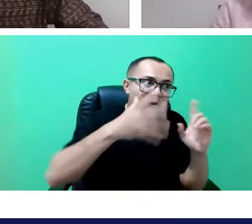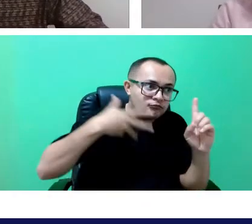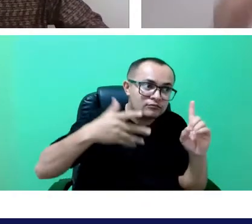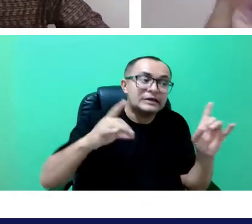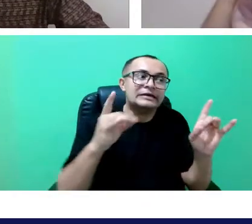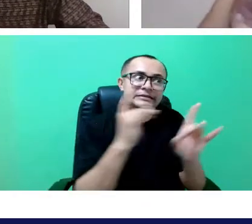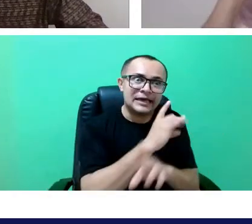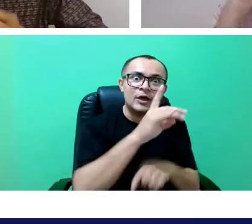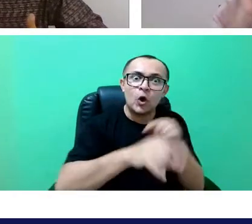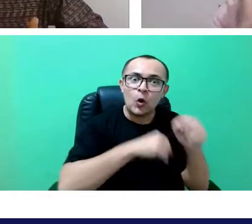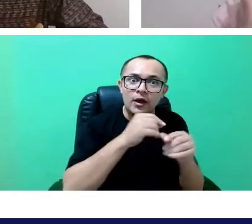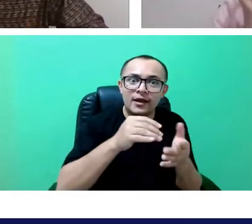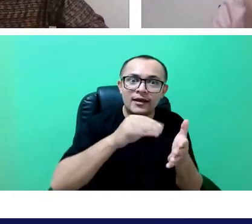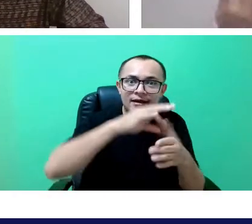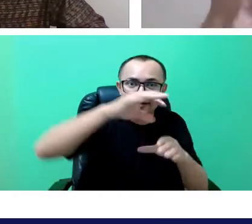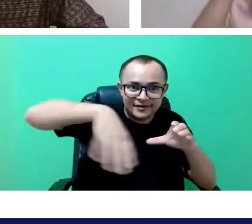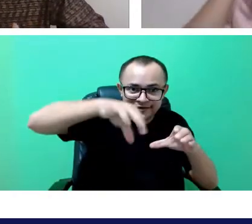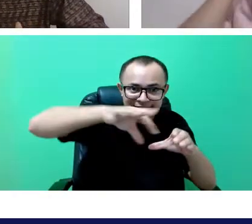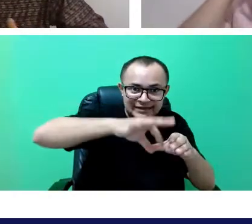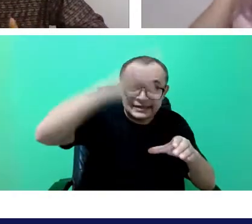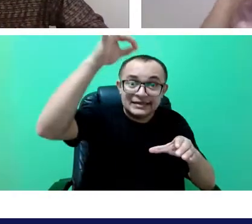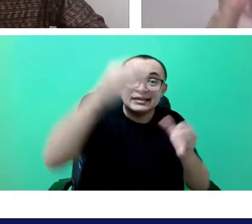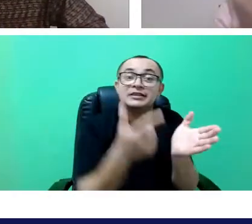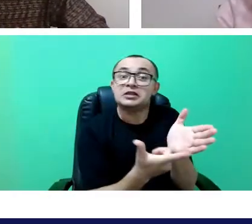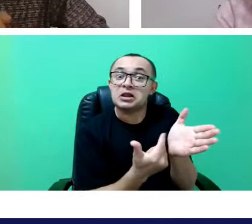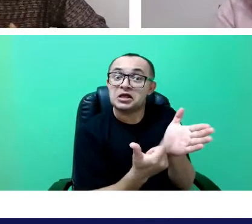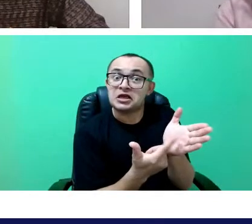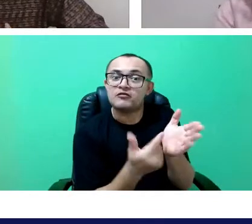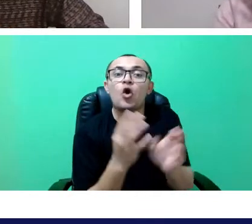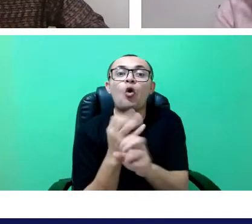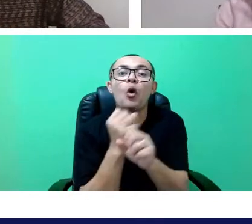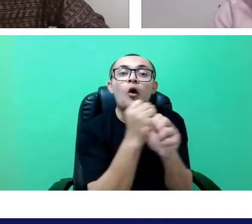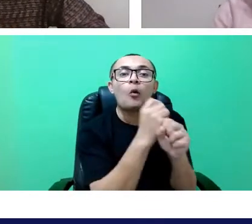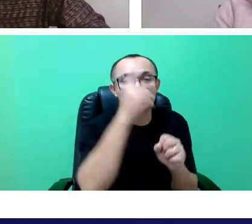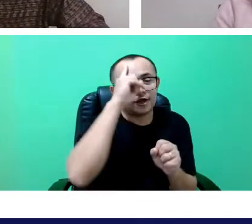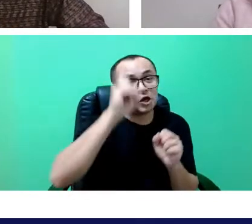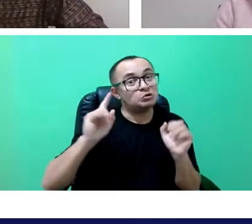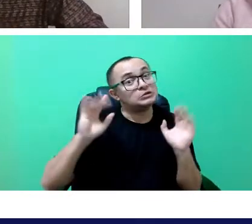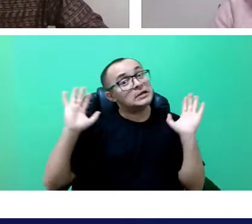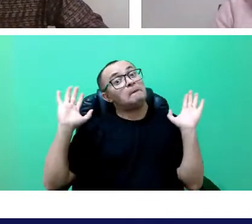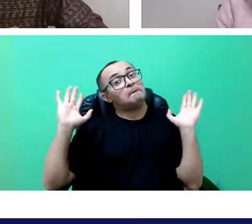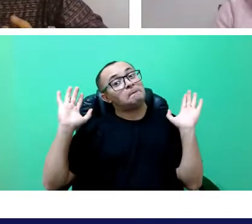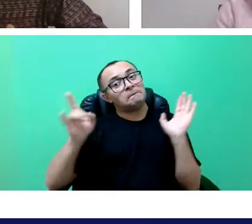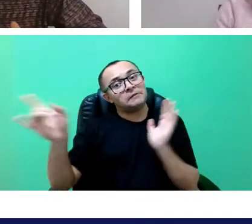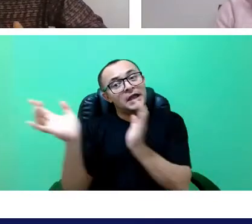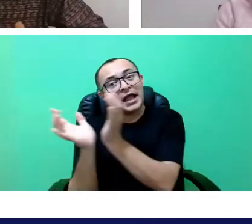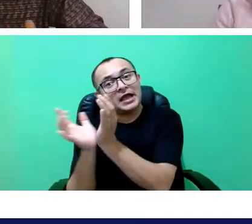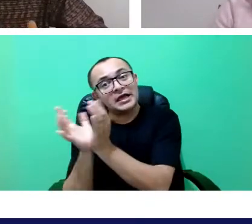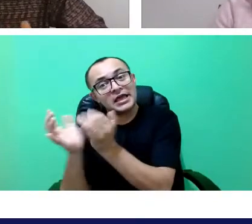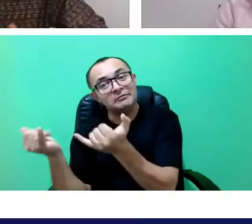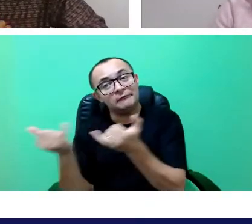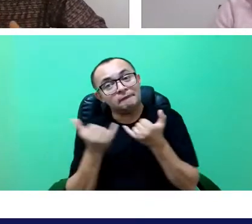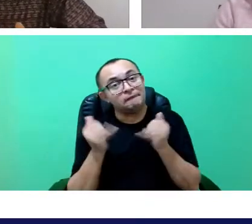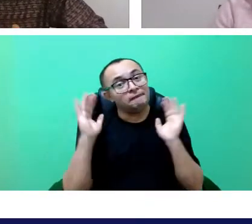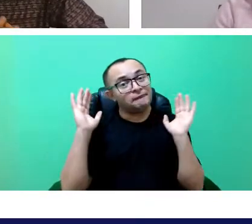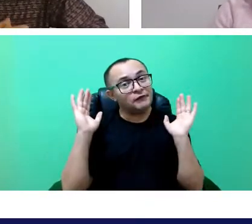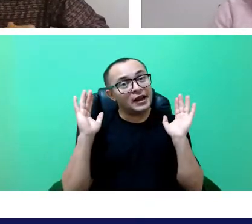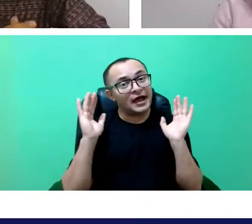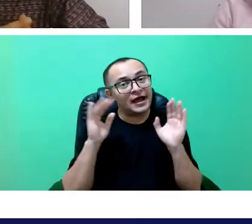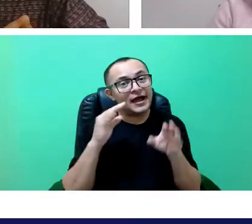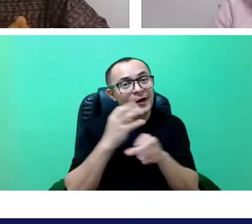We don't know yet the quantity, but we hope our team will be generous today with those that sign the list.